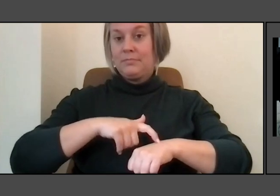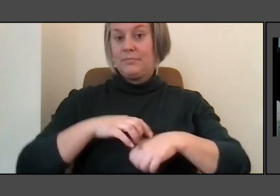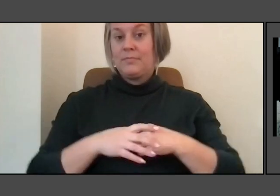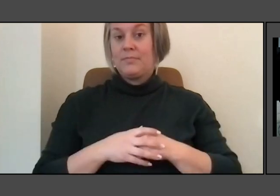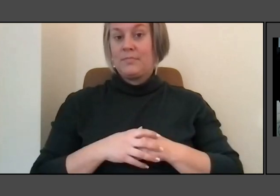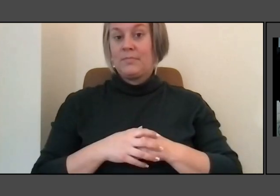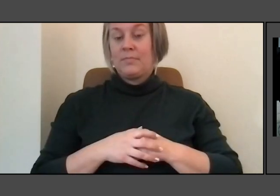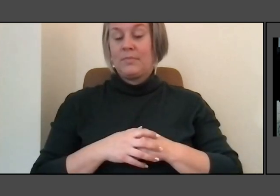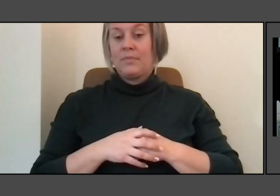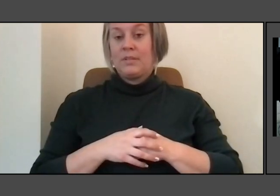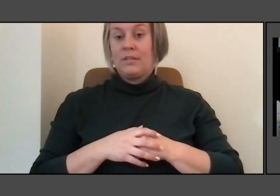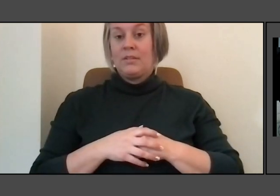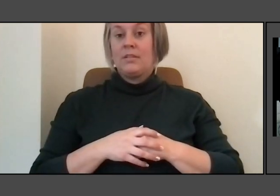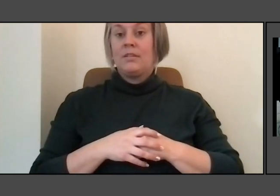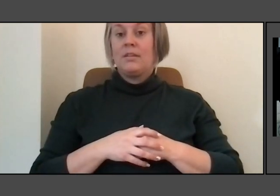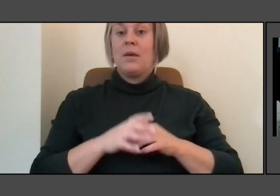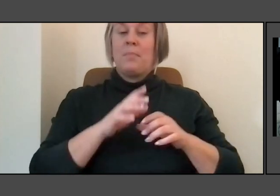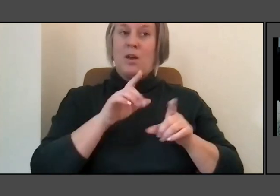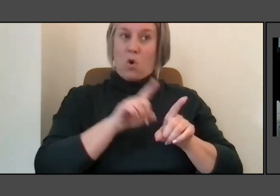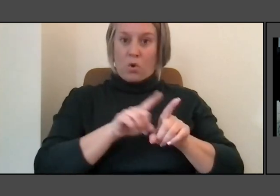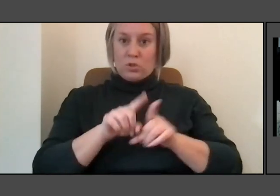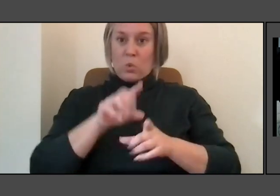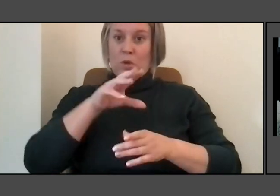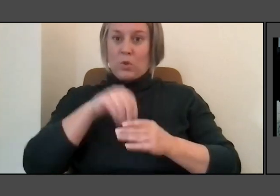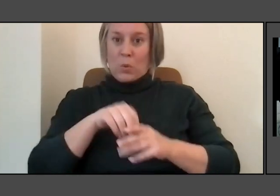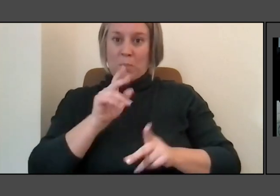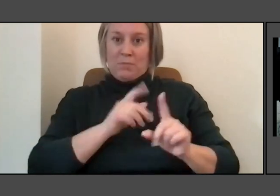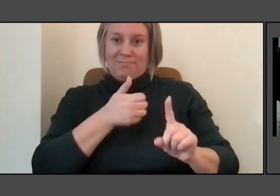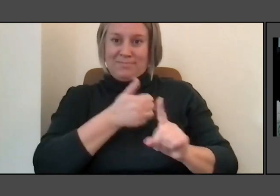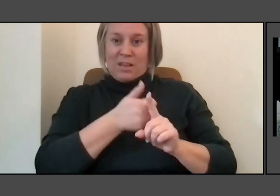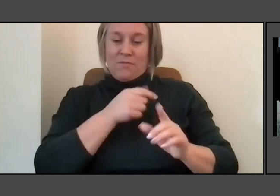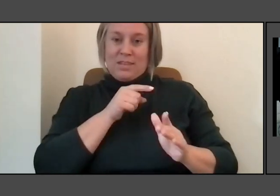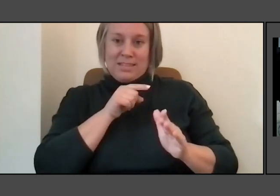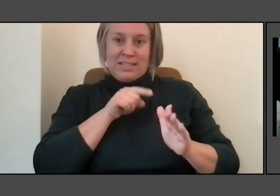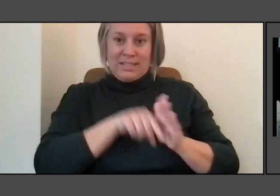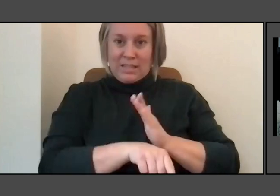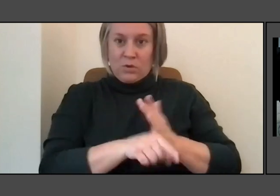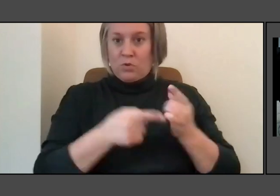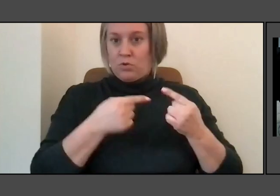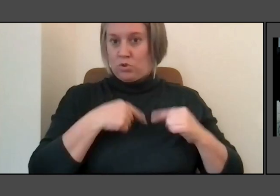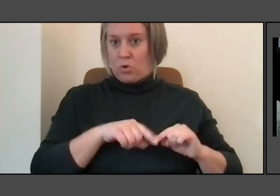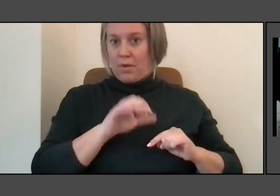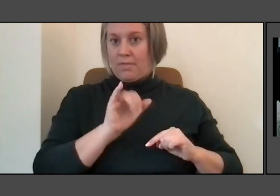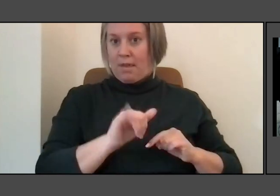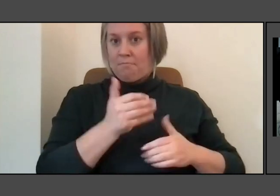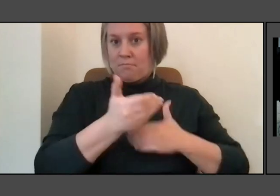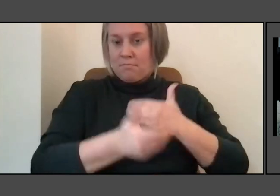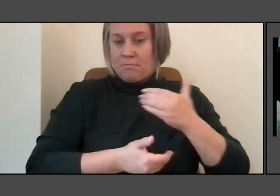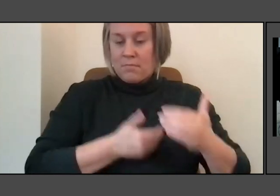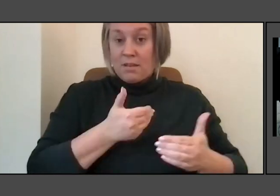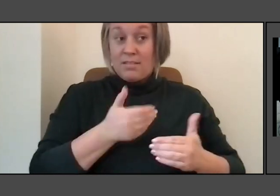And then because they were killed, maybe better legislation happened, sometimes better legislation happened,